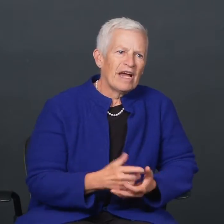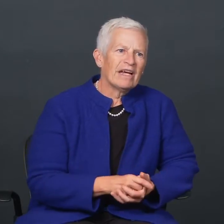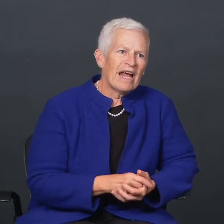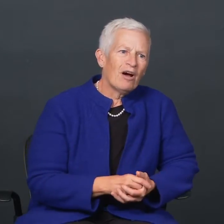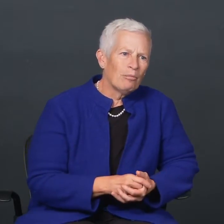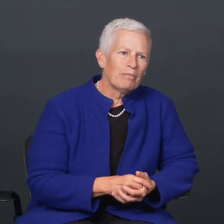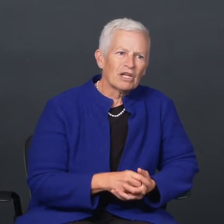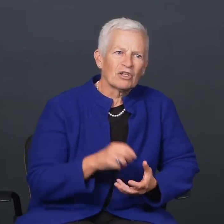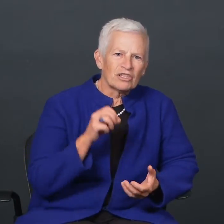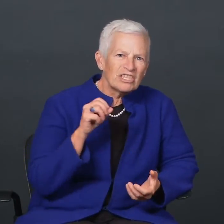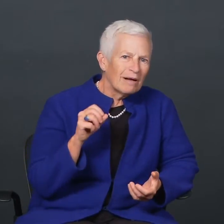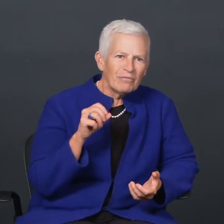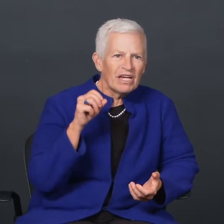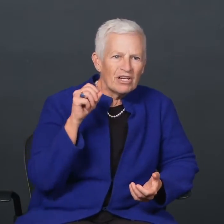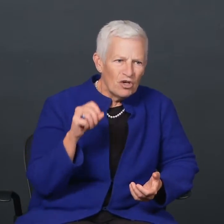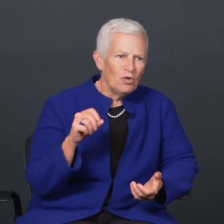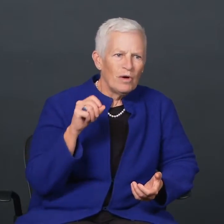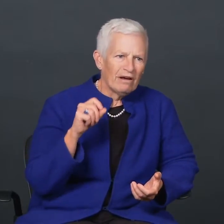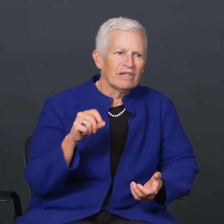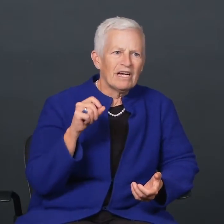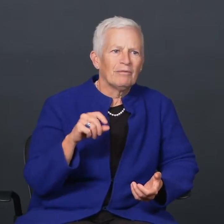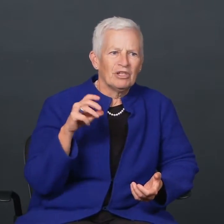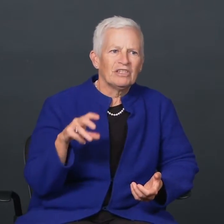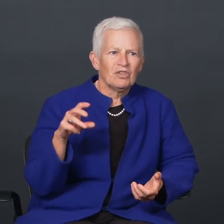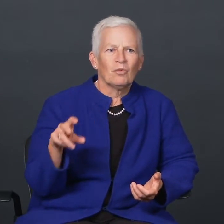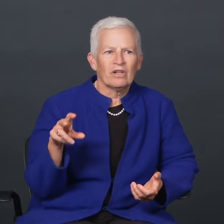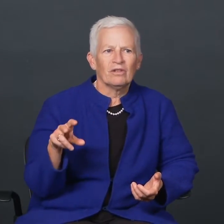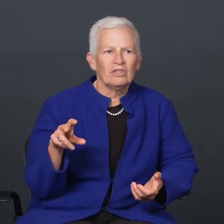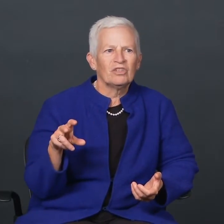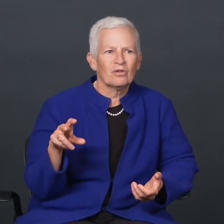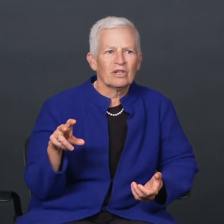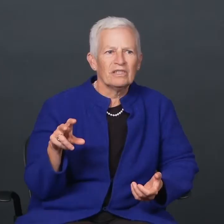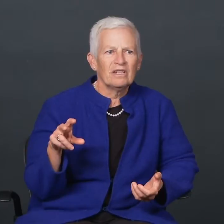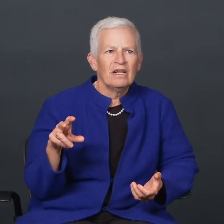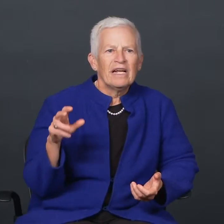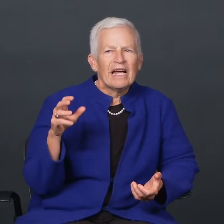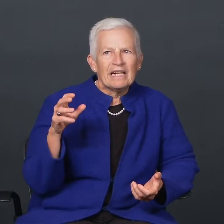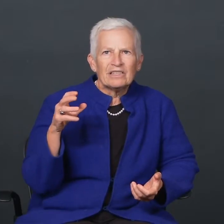you can't help but learn something new every time you listen to one of those stories.